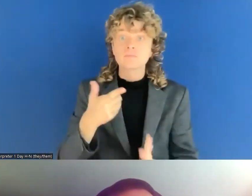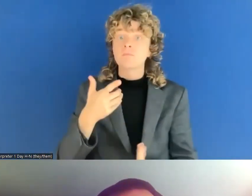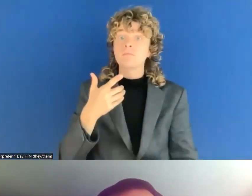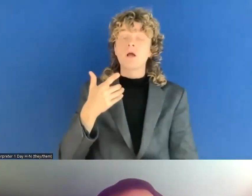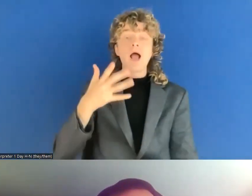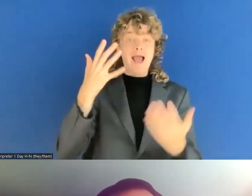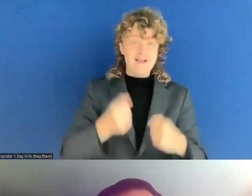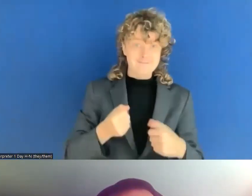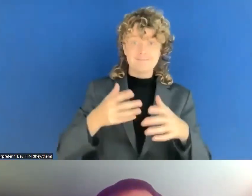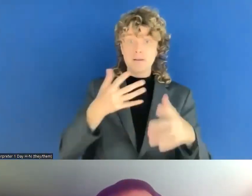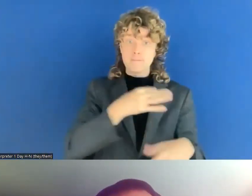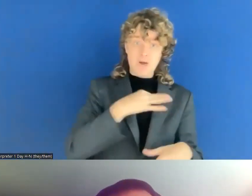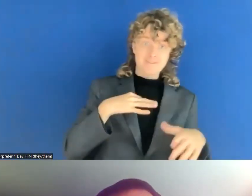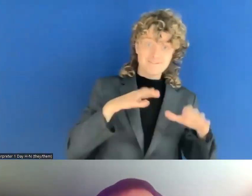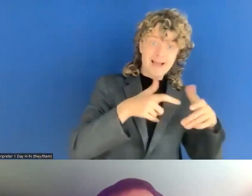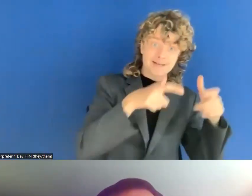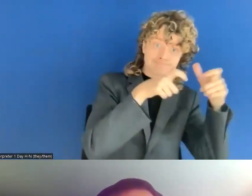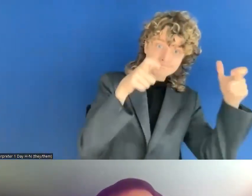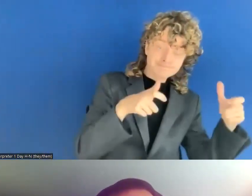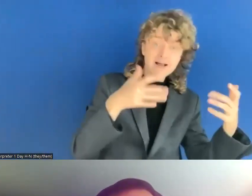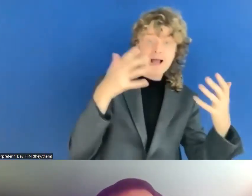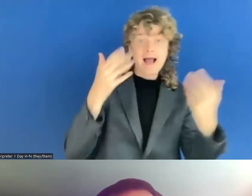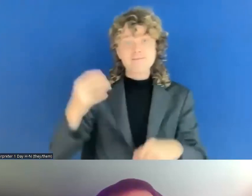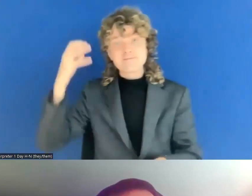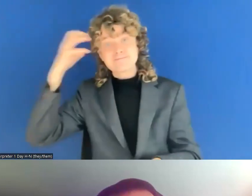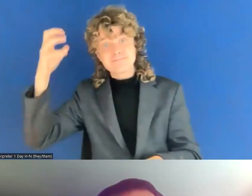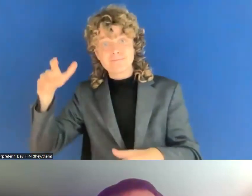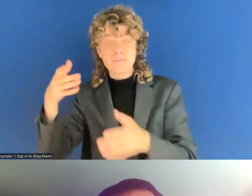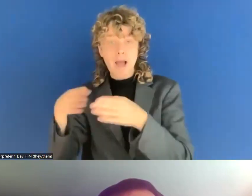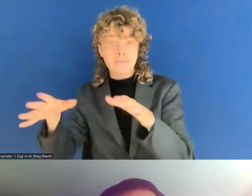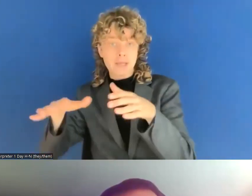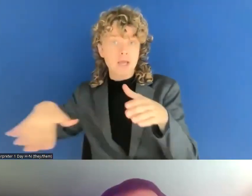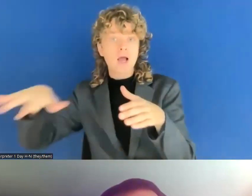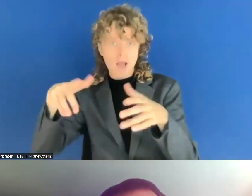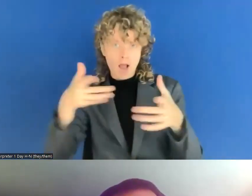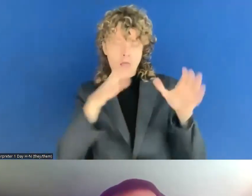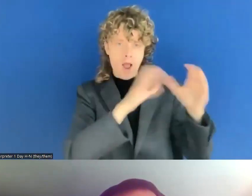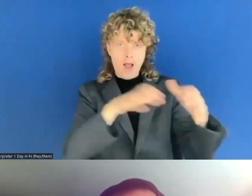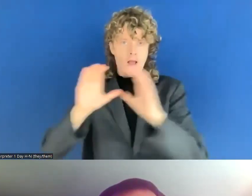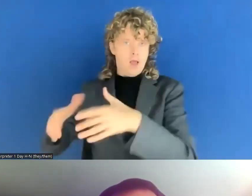frontrunners that are really good at it, but they are few and often big companies. So